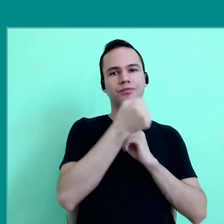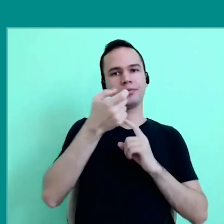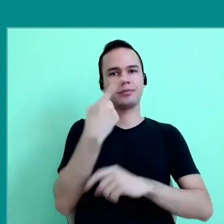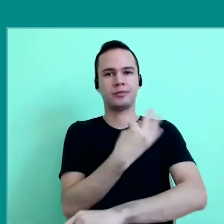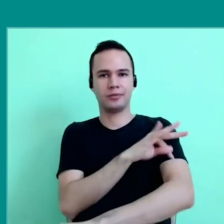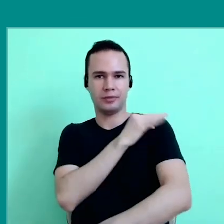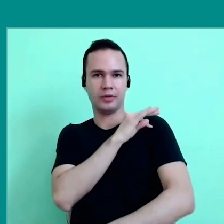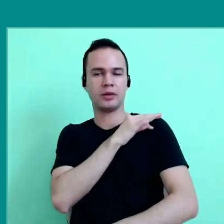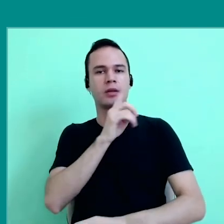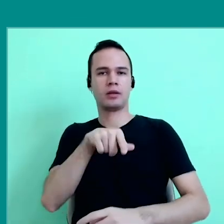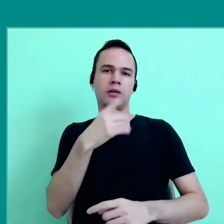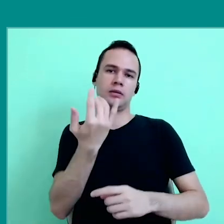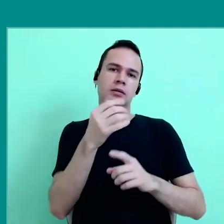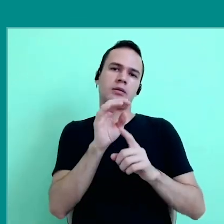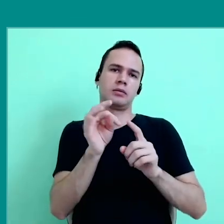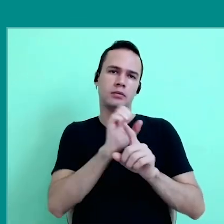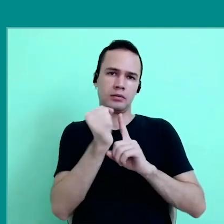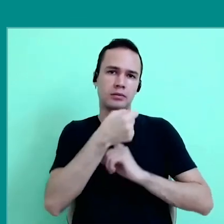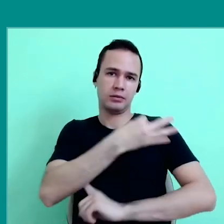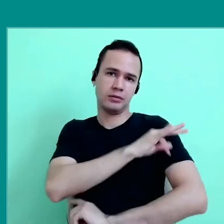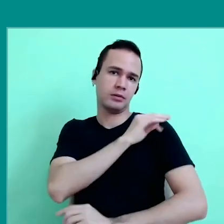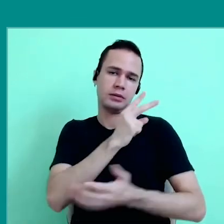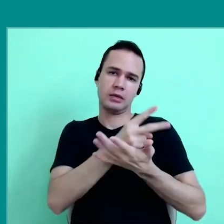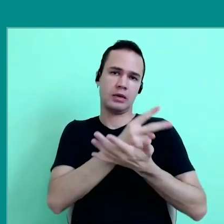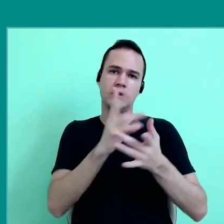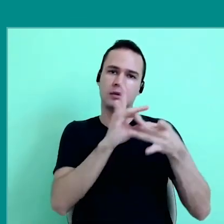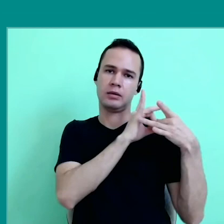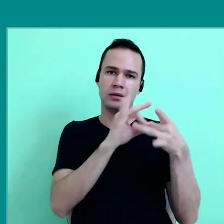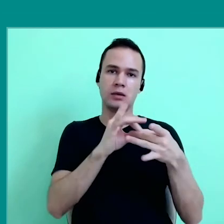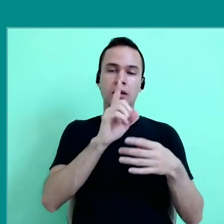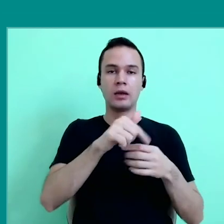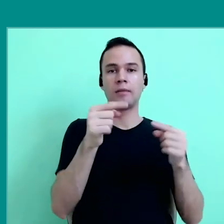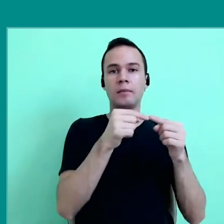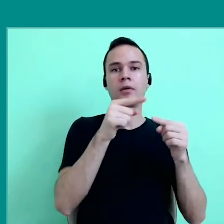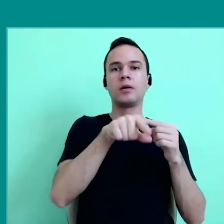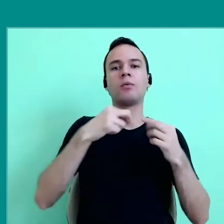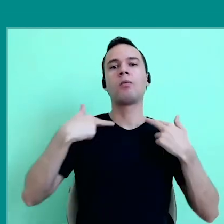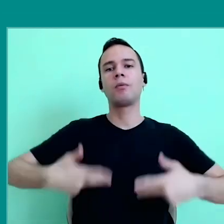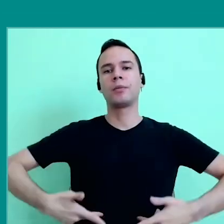An technique always social, not just because is made by humans, but also because circulates in contexts